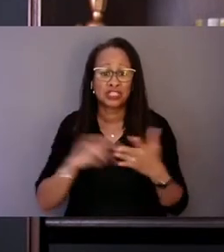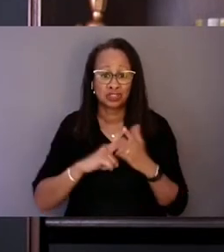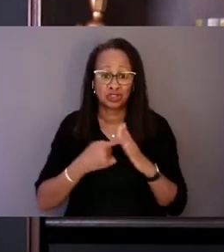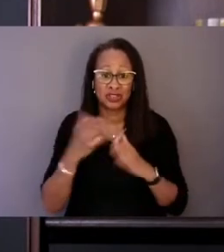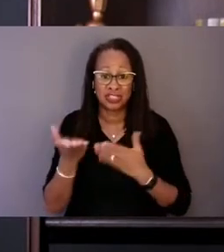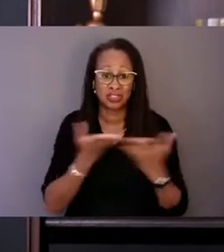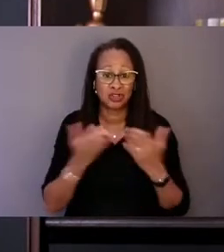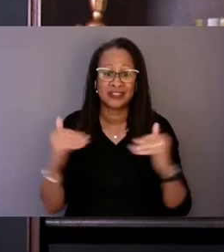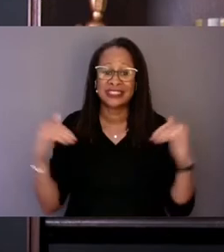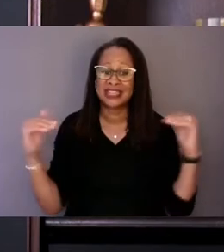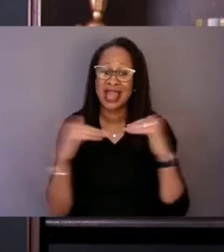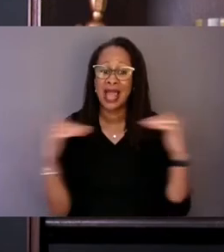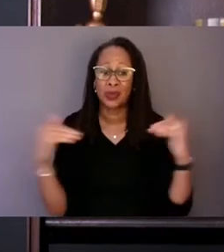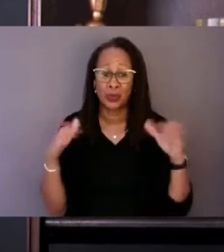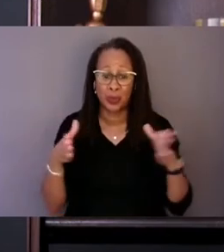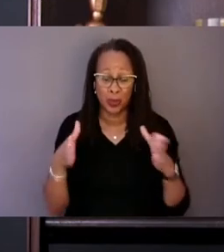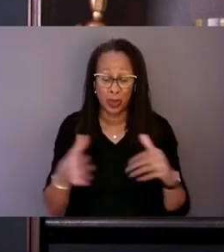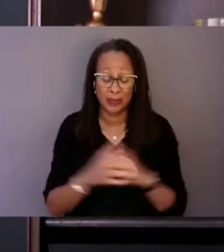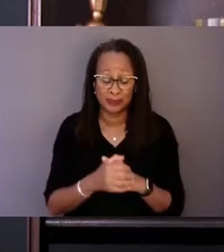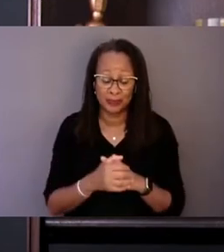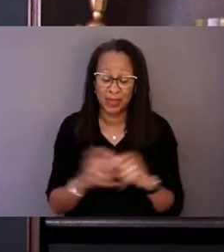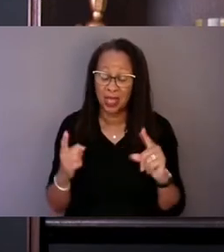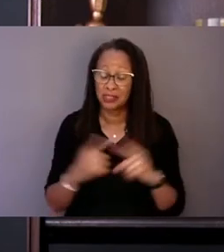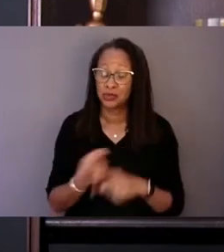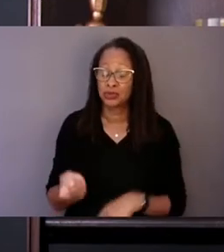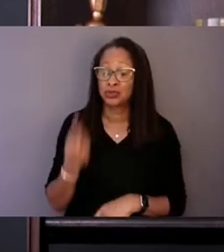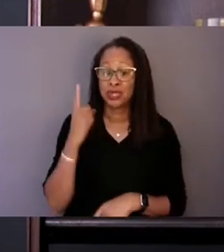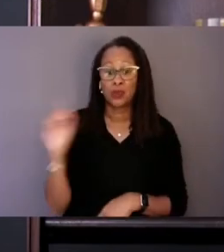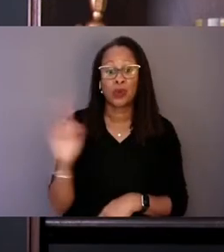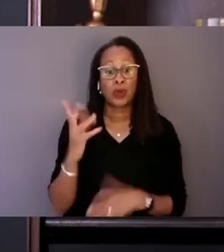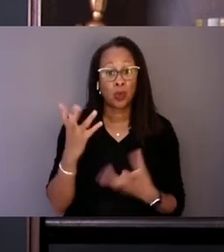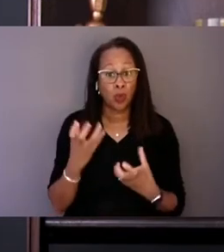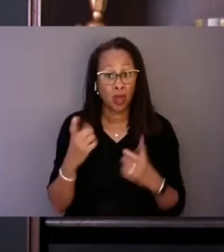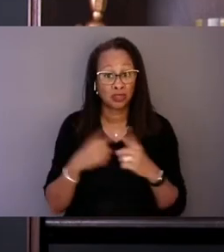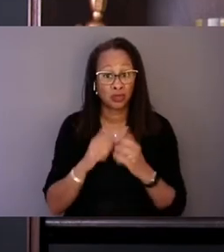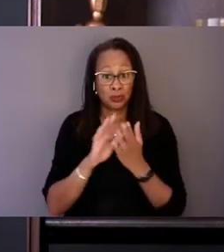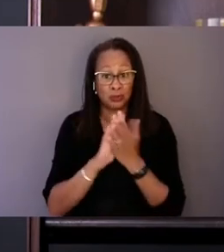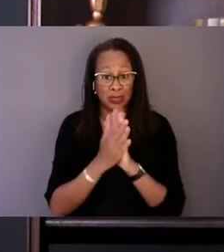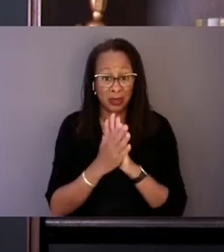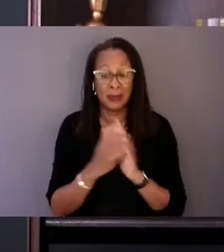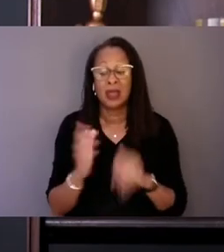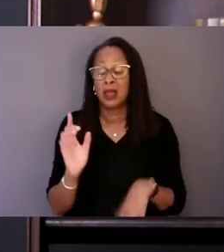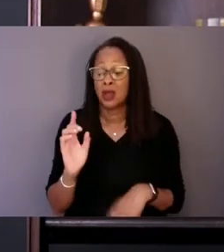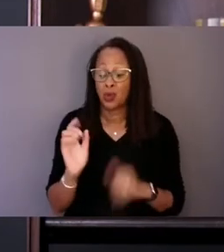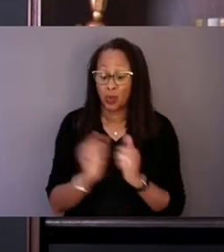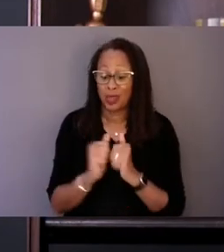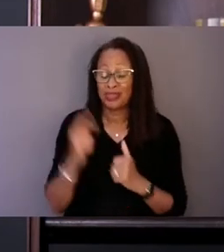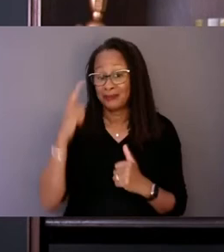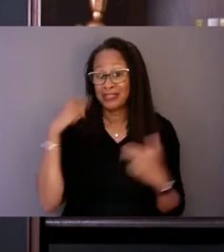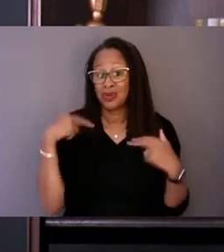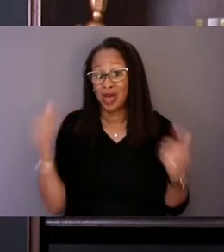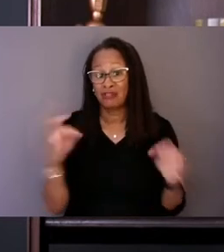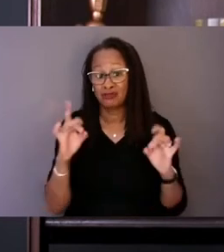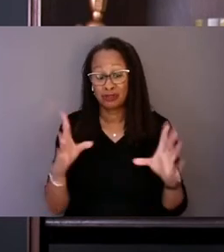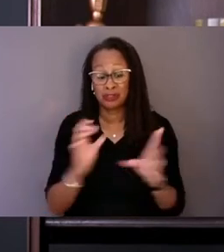To understand where we eventually want to be with mental health crisis services, it would serve us well to look back on the history